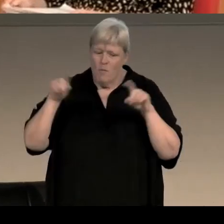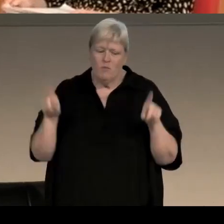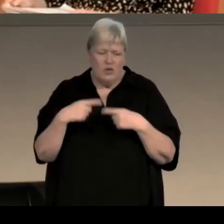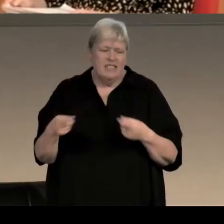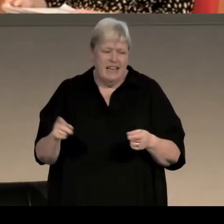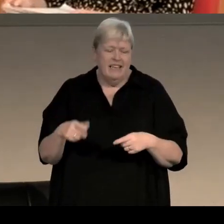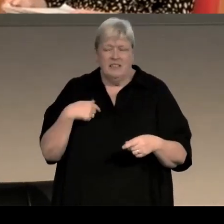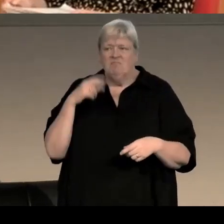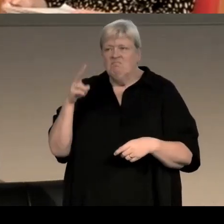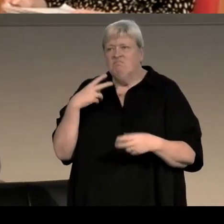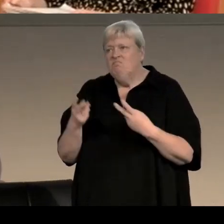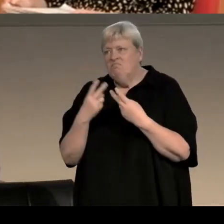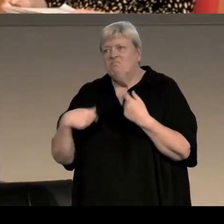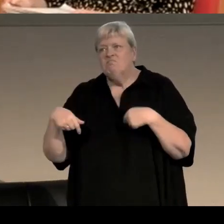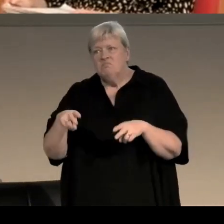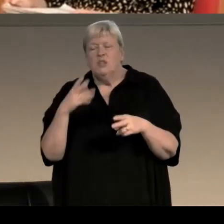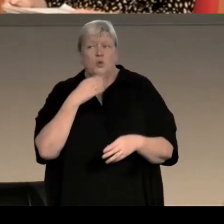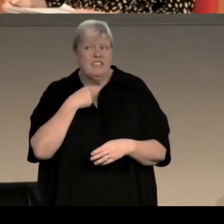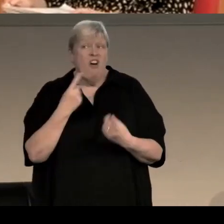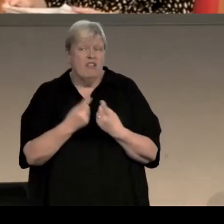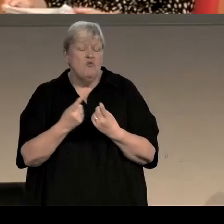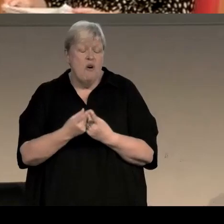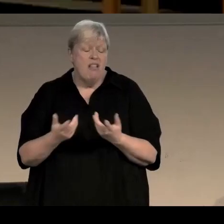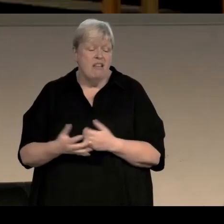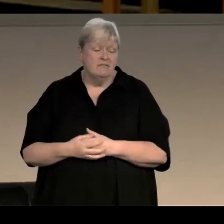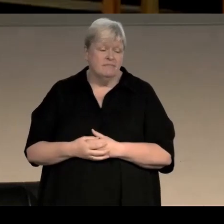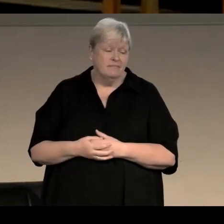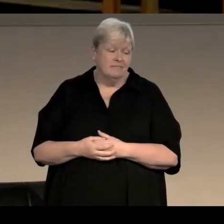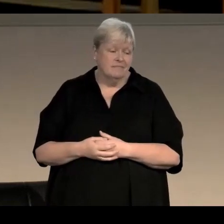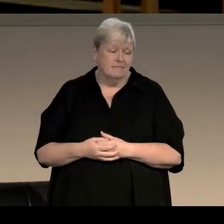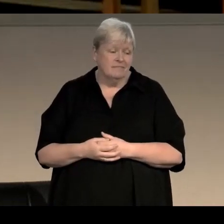so that again was another useful tool for recreating the past.